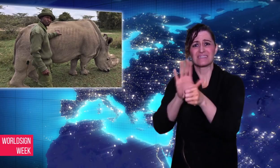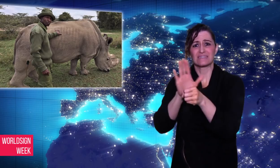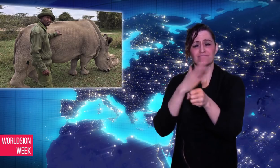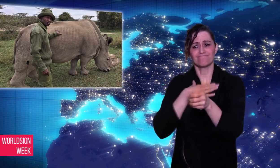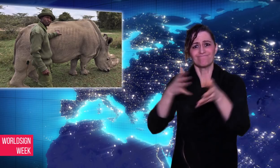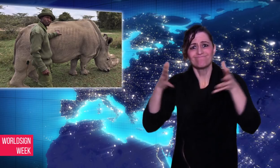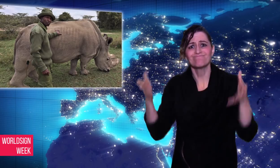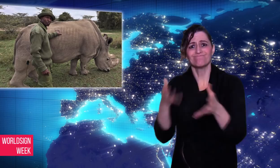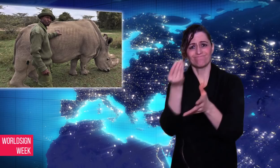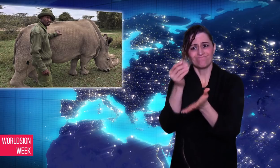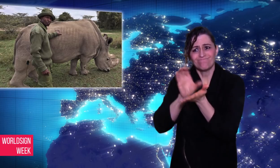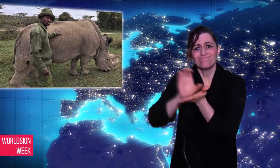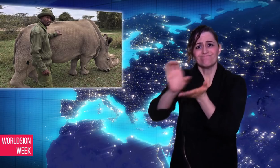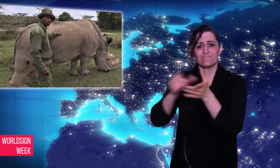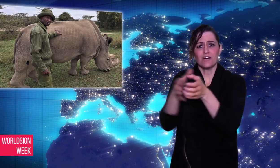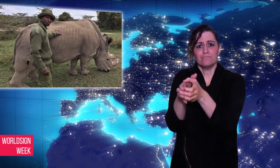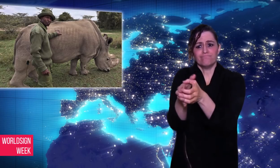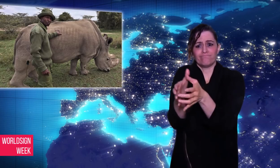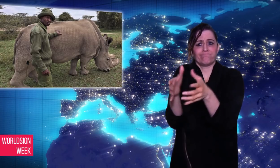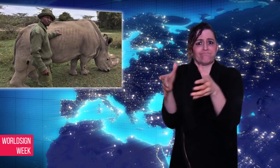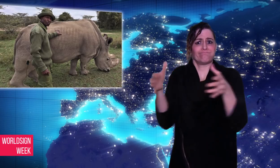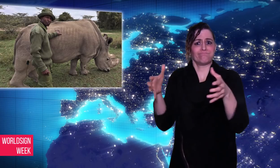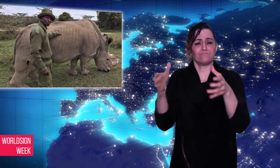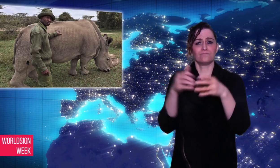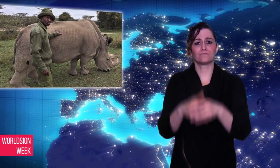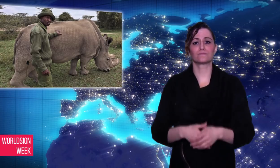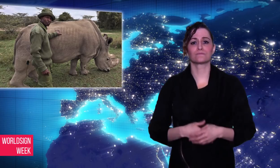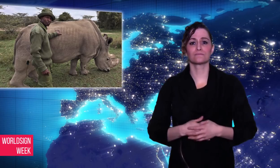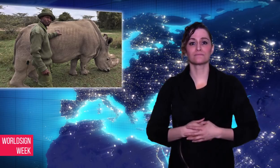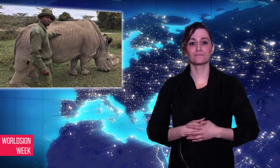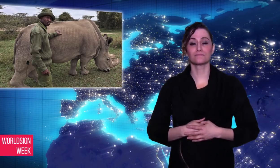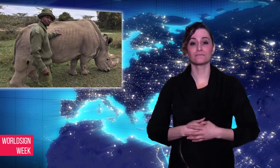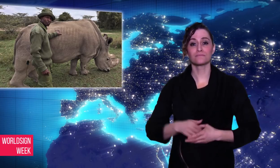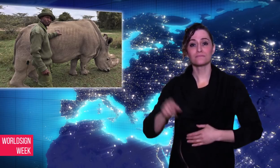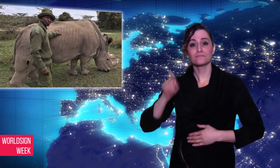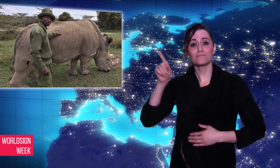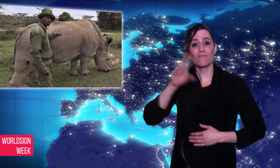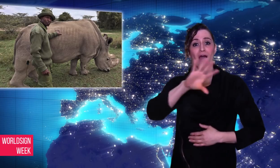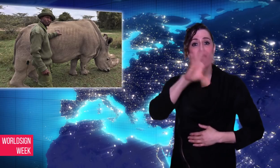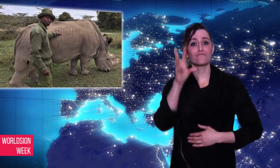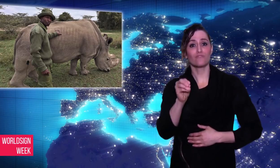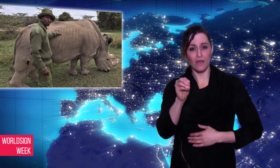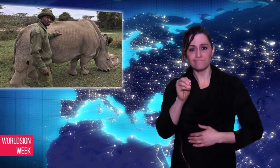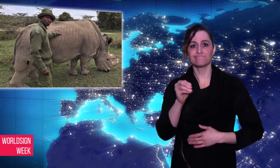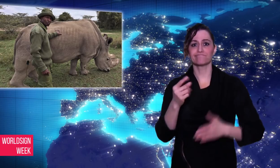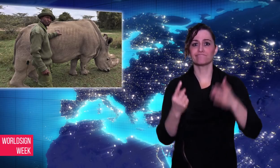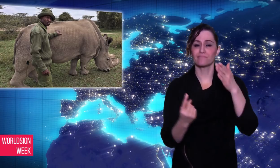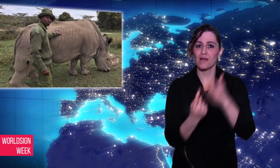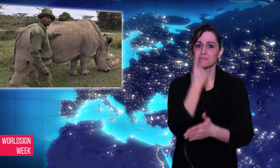Africa, Sudan had lived under 24-hour